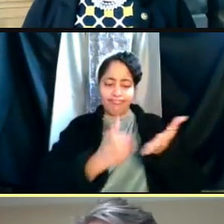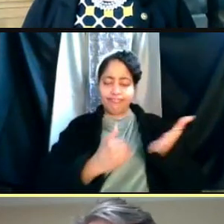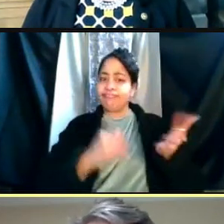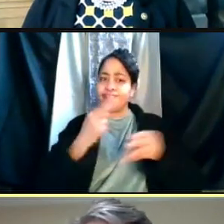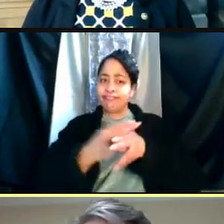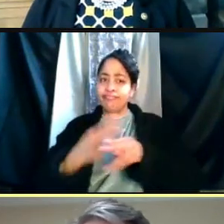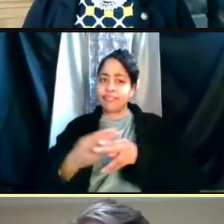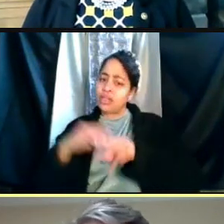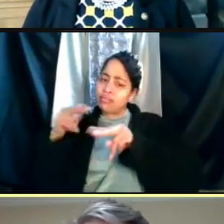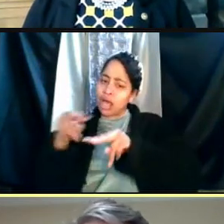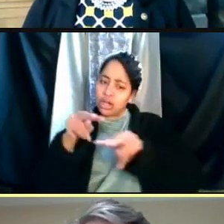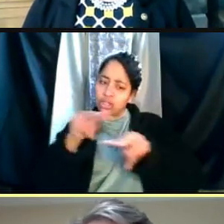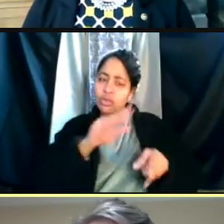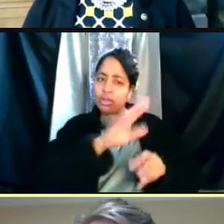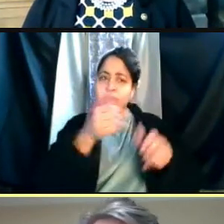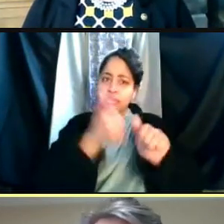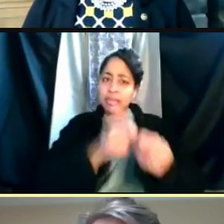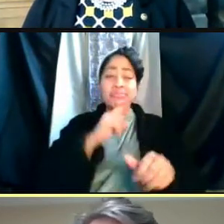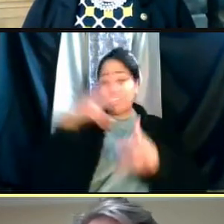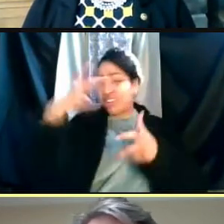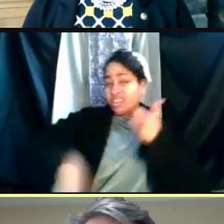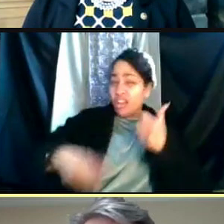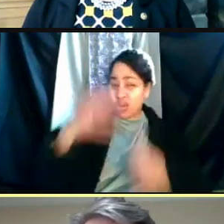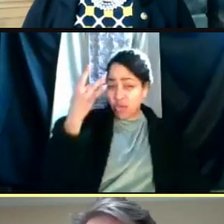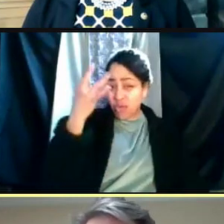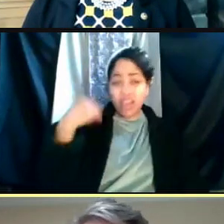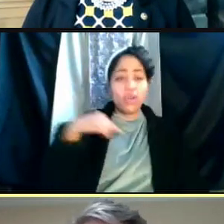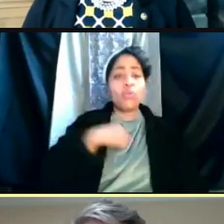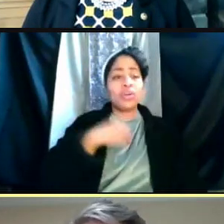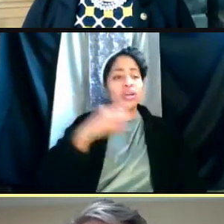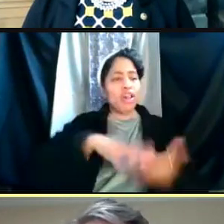And that's been a tough assignment because we're learning that many students